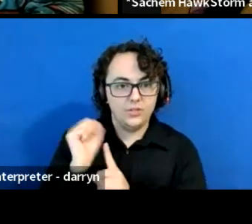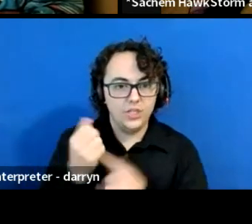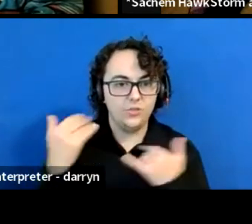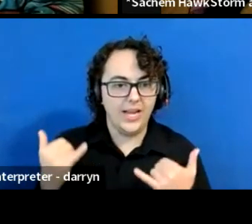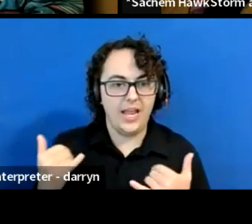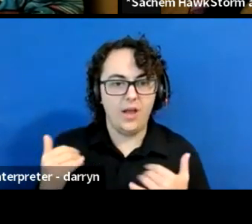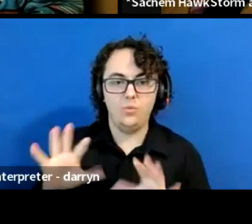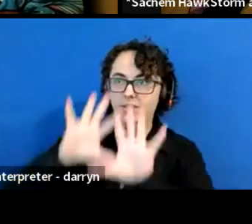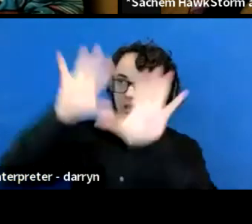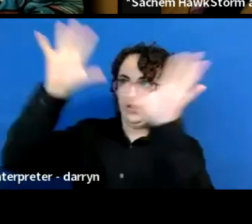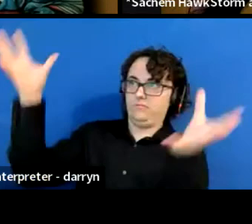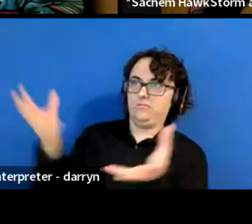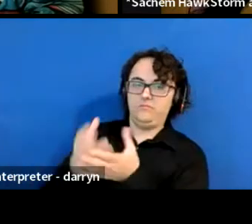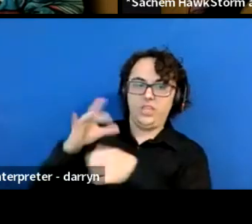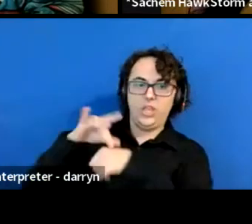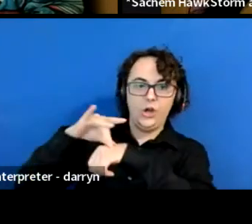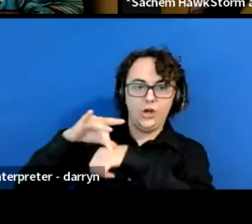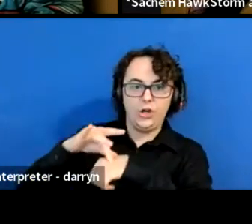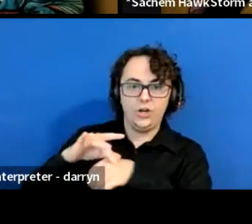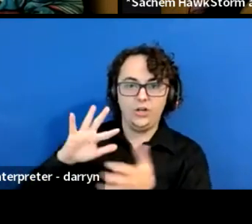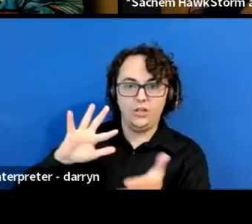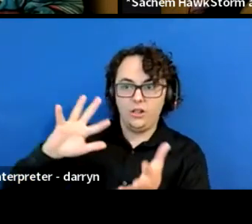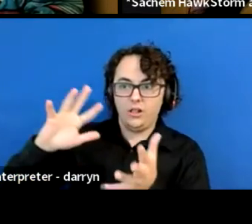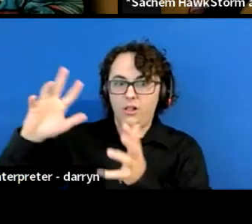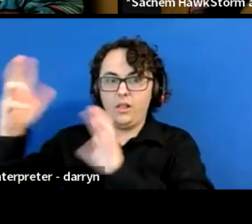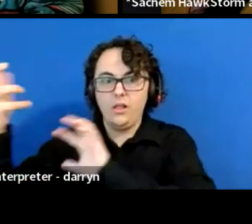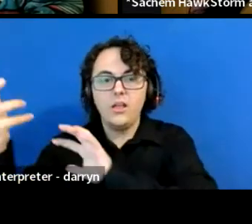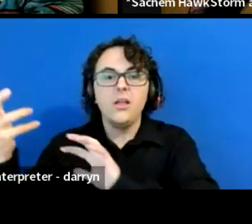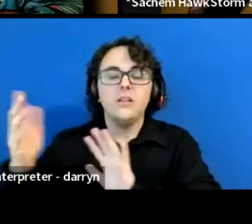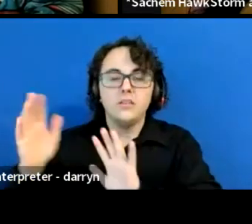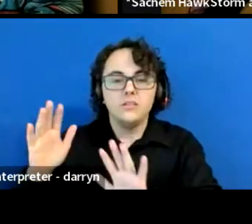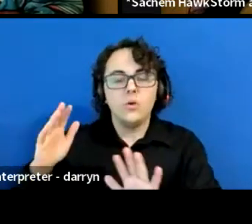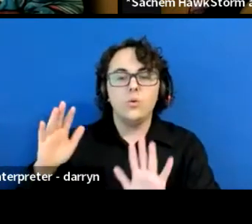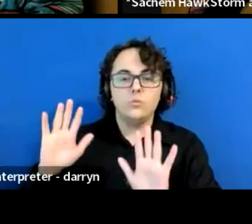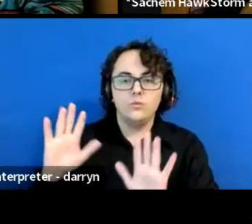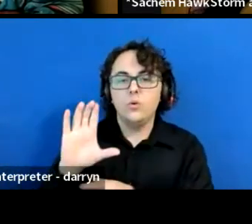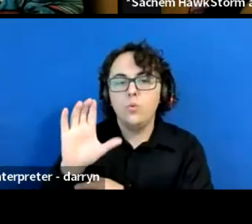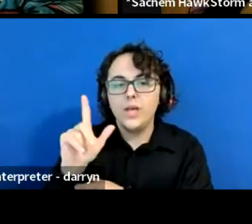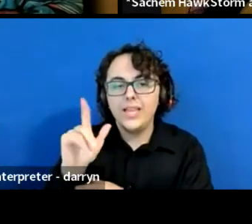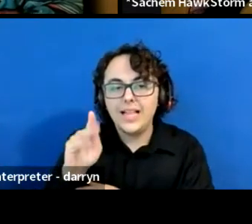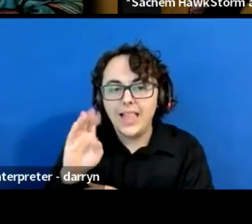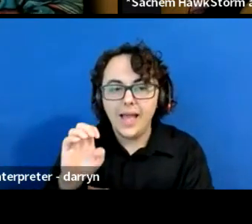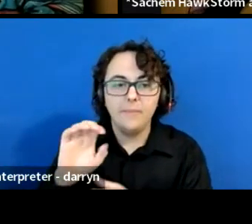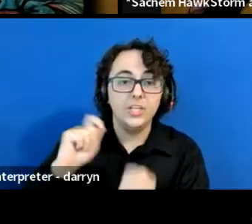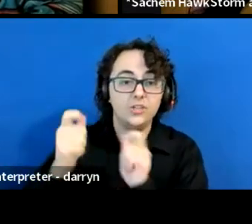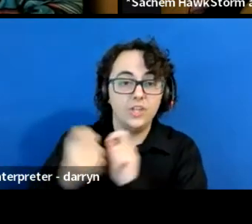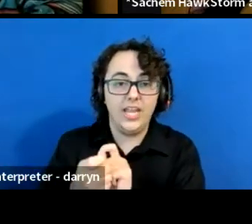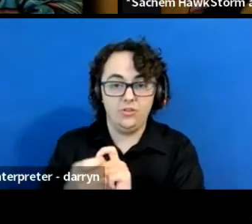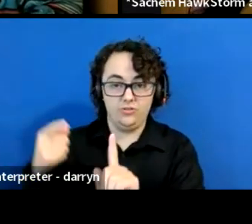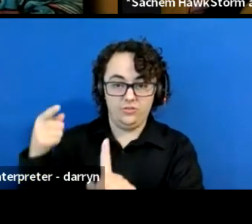And we feel like we do around climate change in particular, we have basically two paths, right?